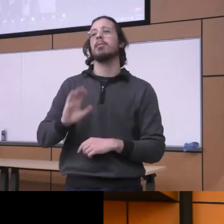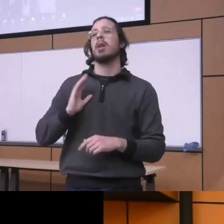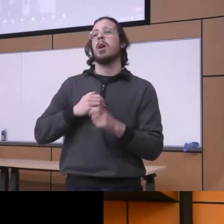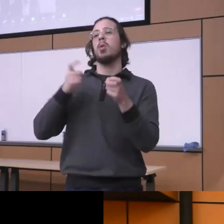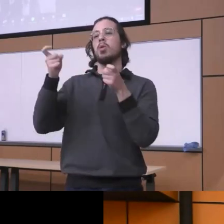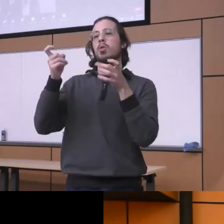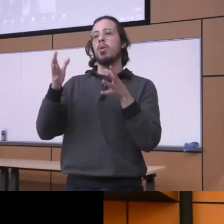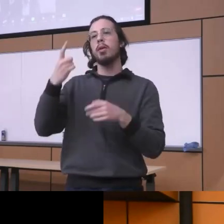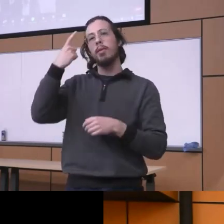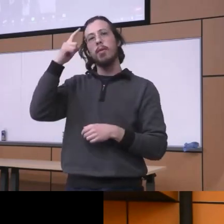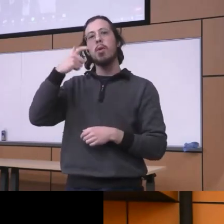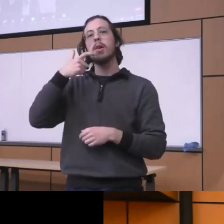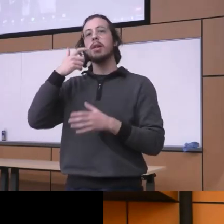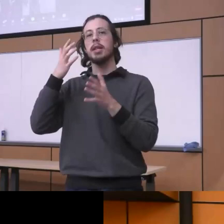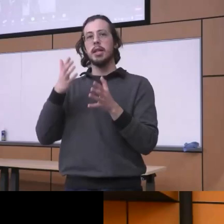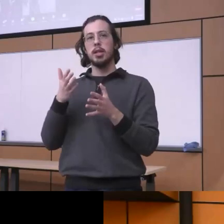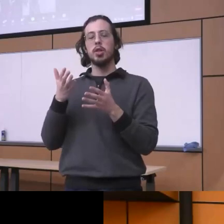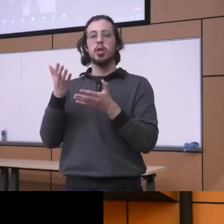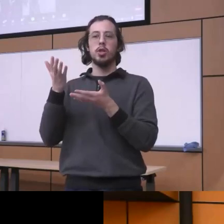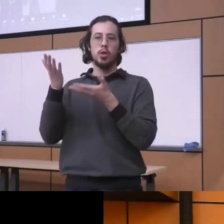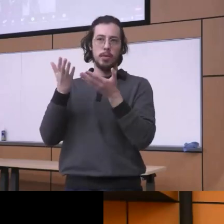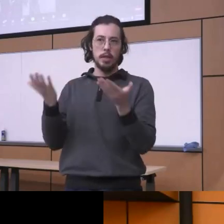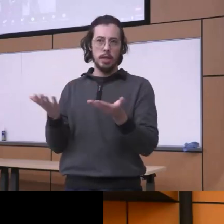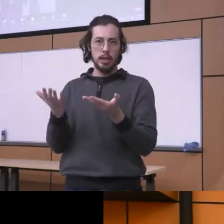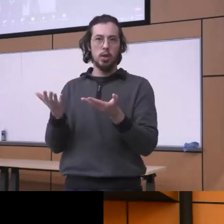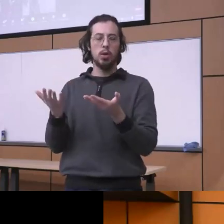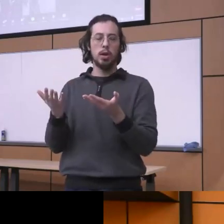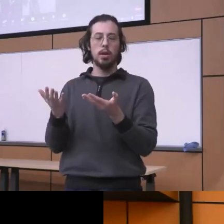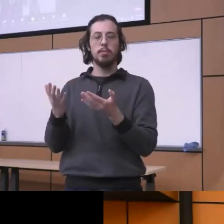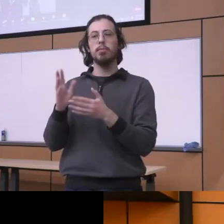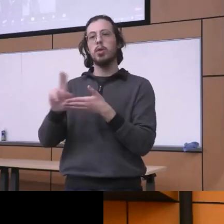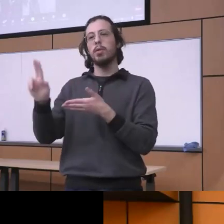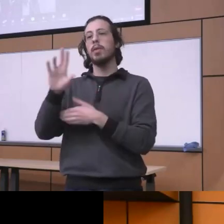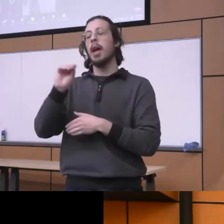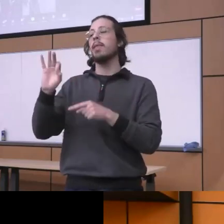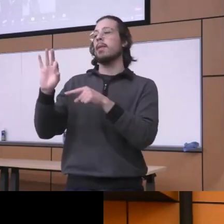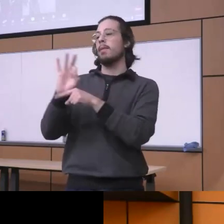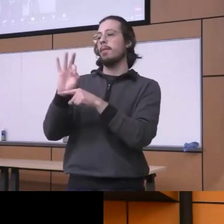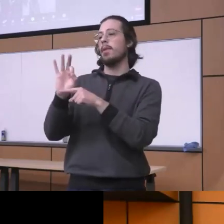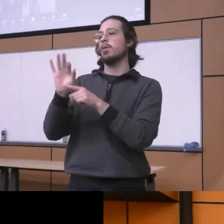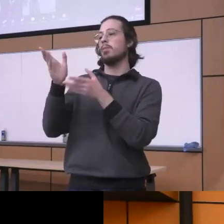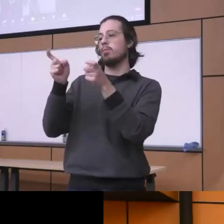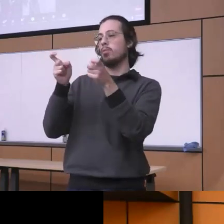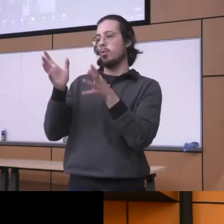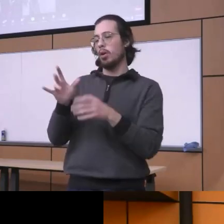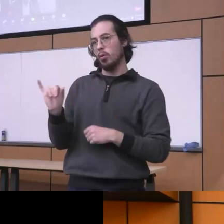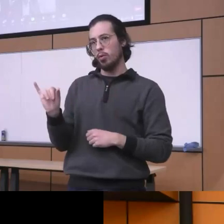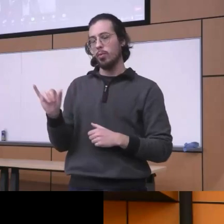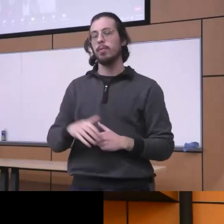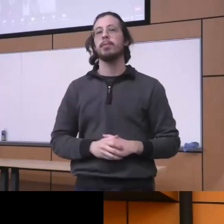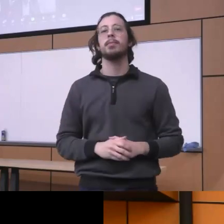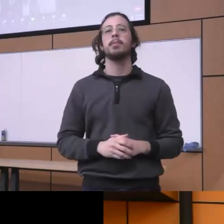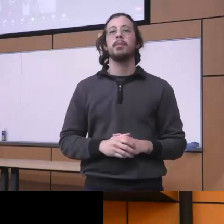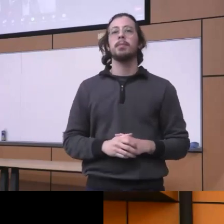Services here at the University and she's also the fellowship director um the fellowship that